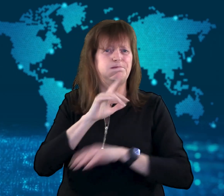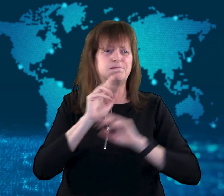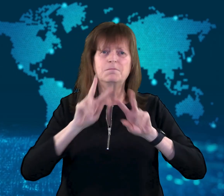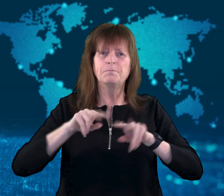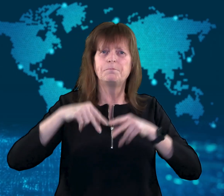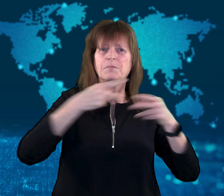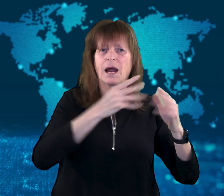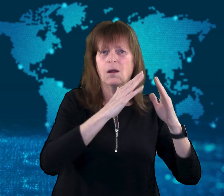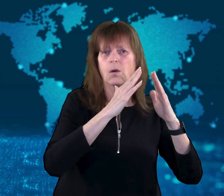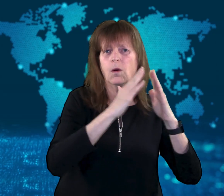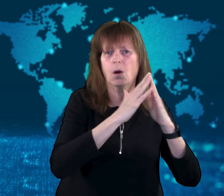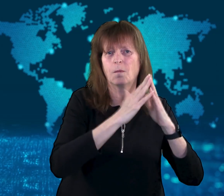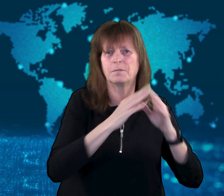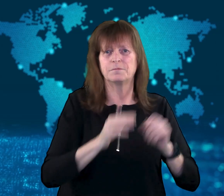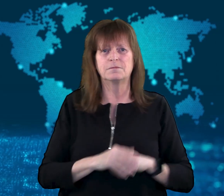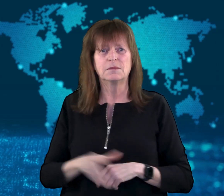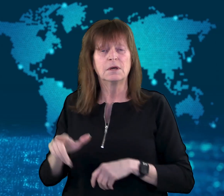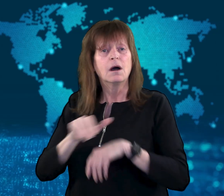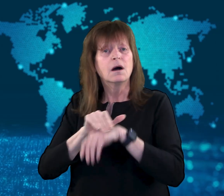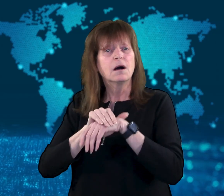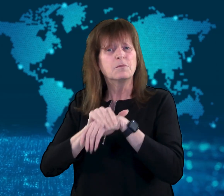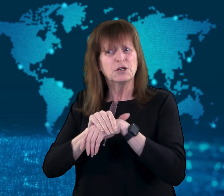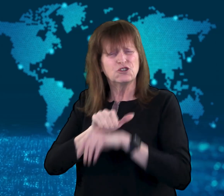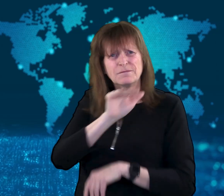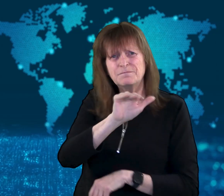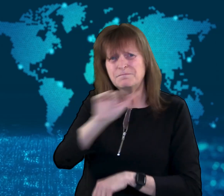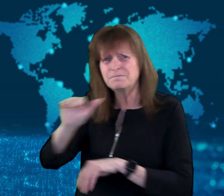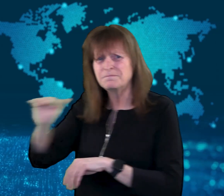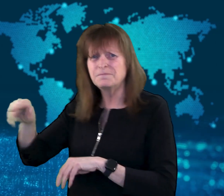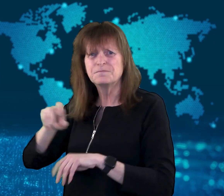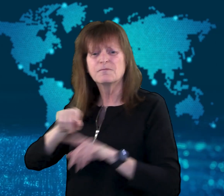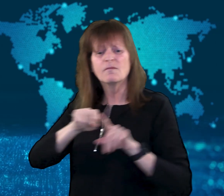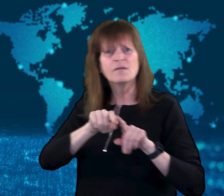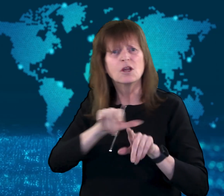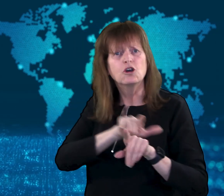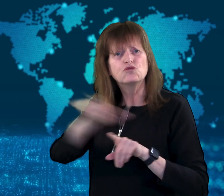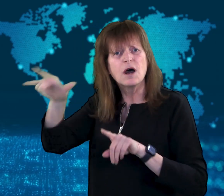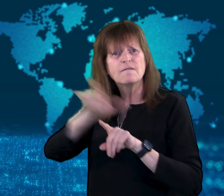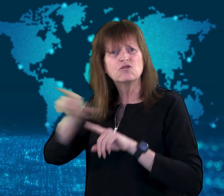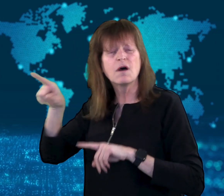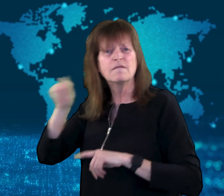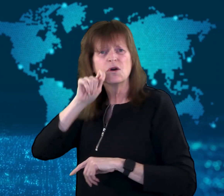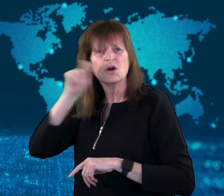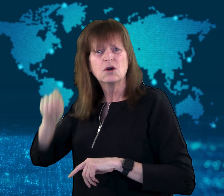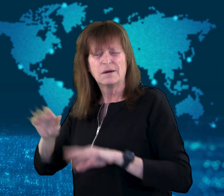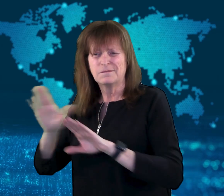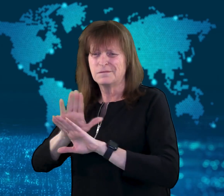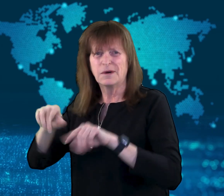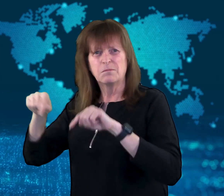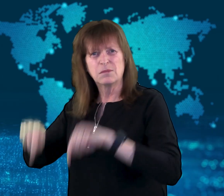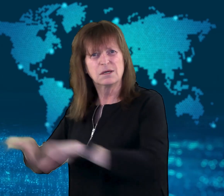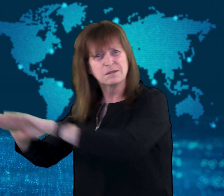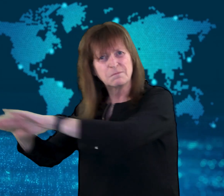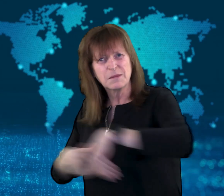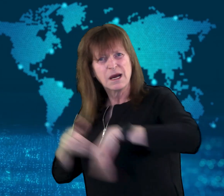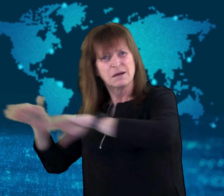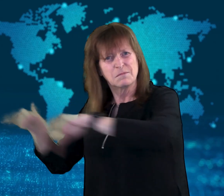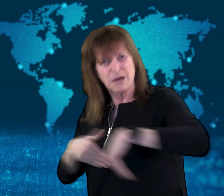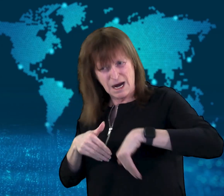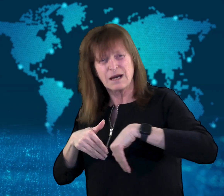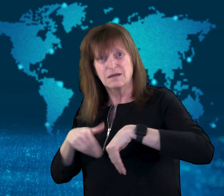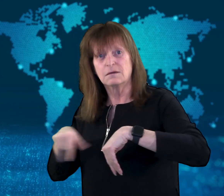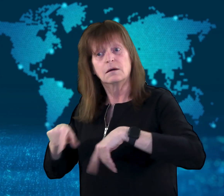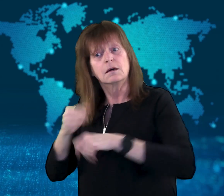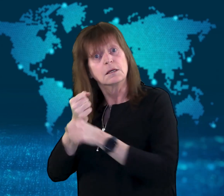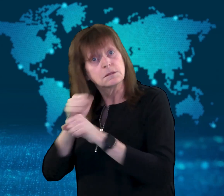Britain has urged travelers to leave Ukraine immediately if safe to do so.